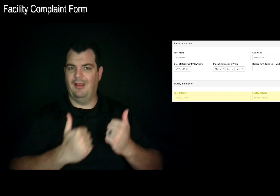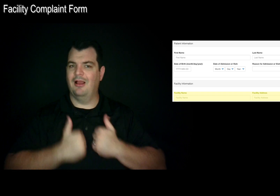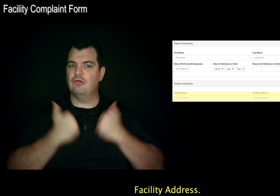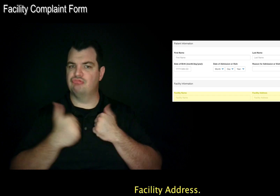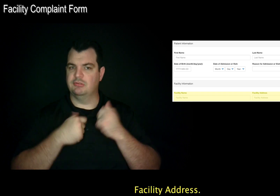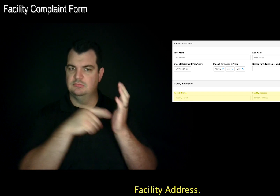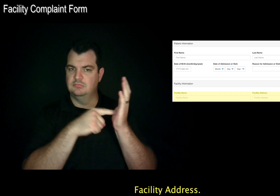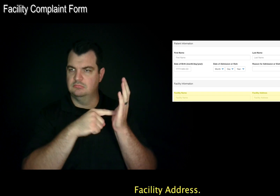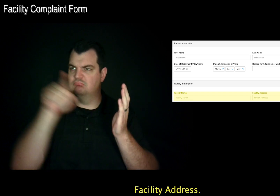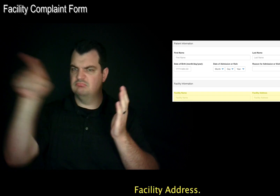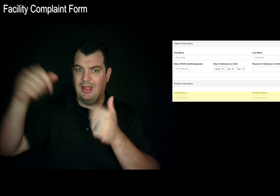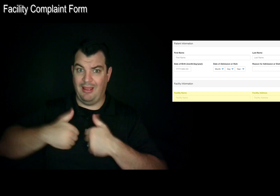Facility Address.